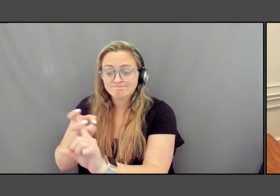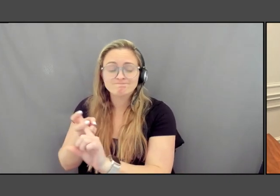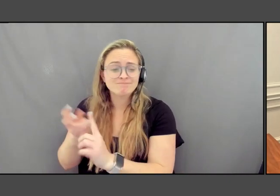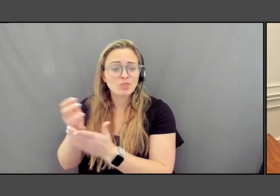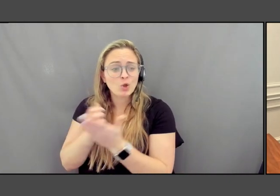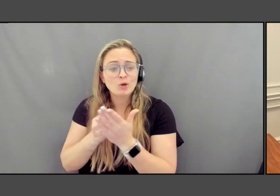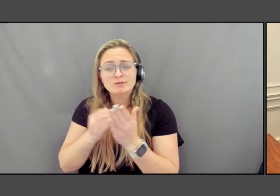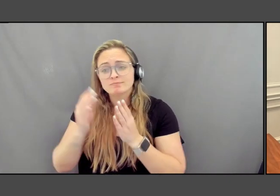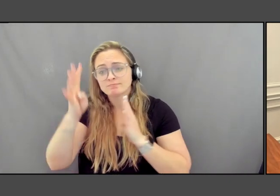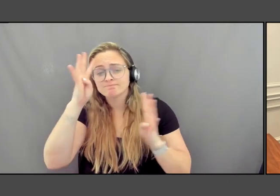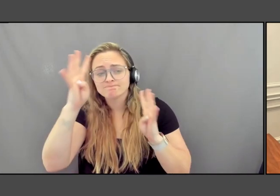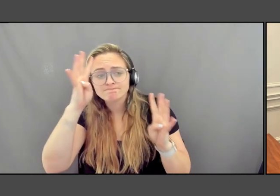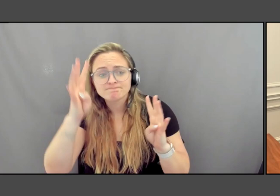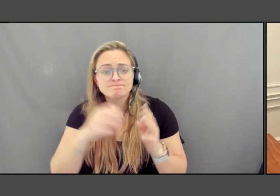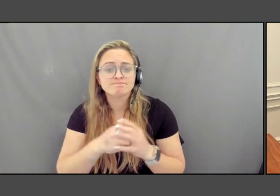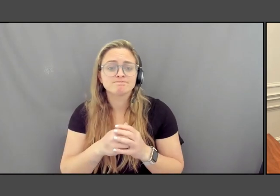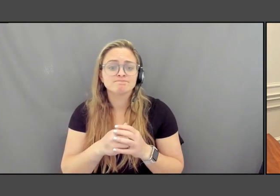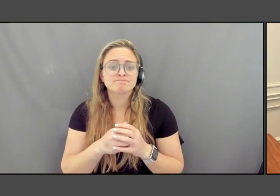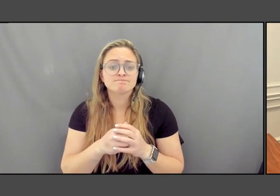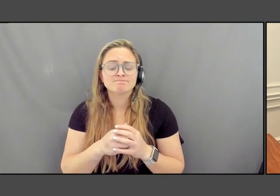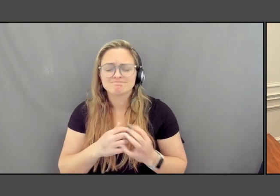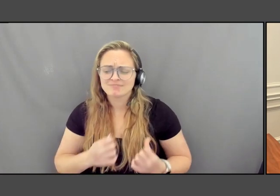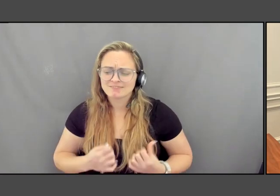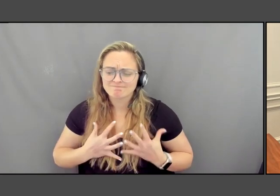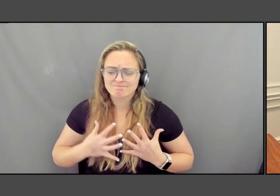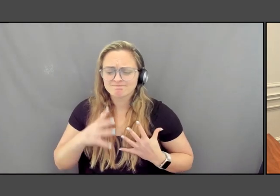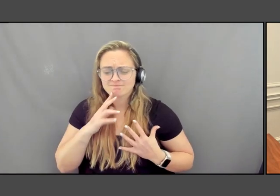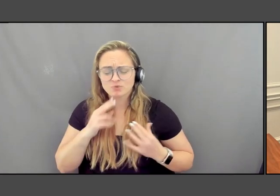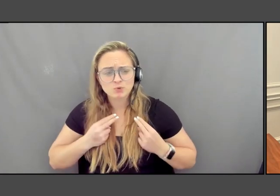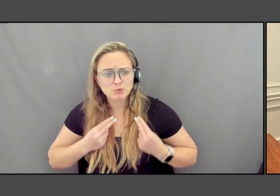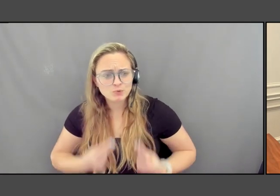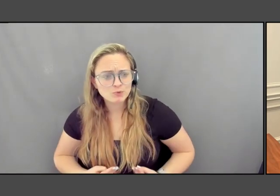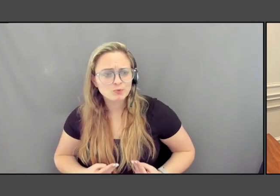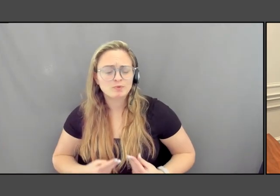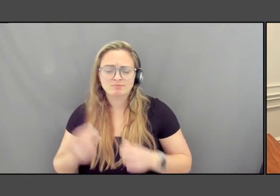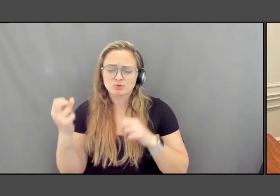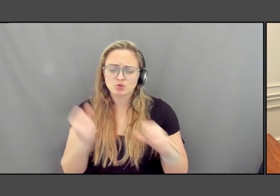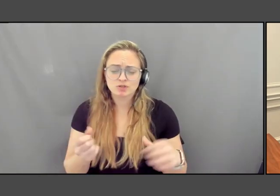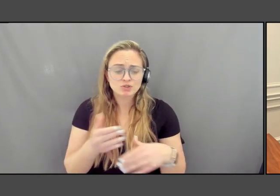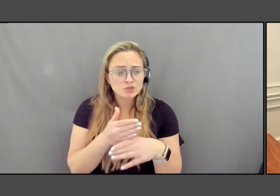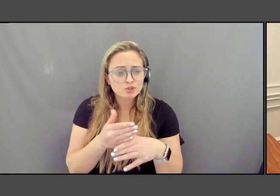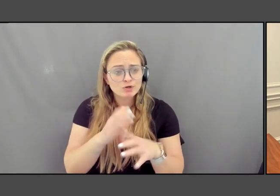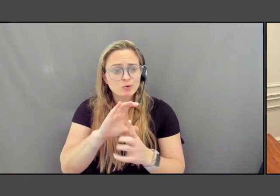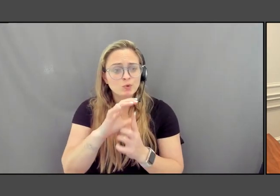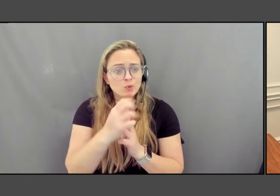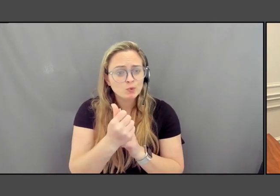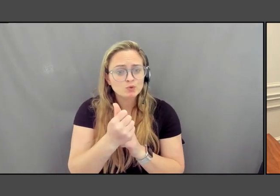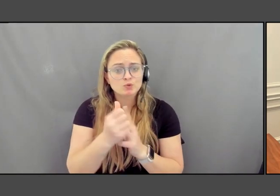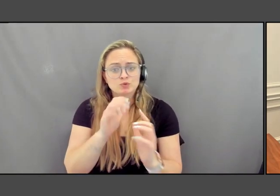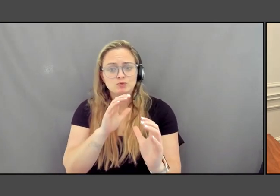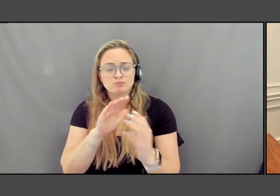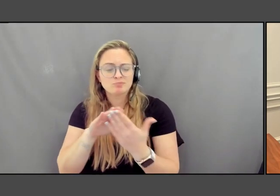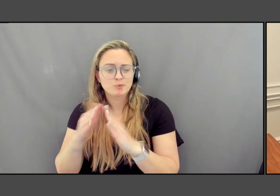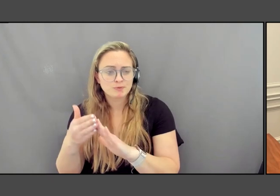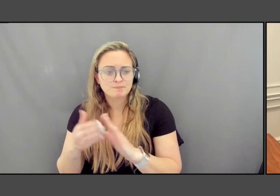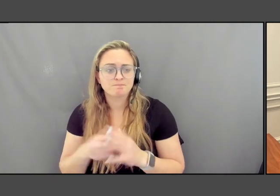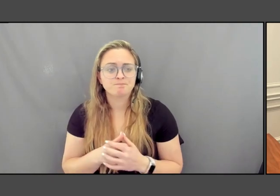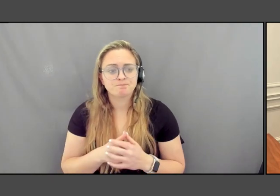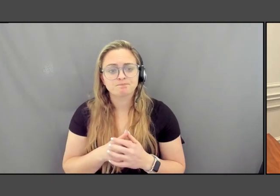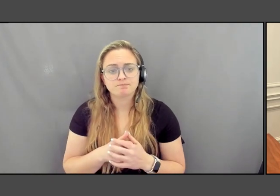the insights of the humanities and the strengths of our shared cultures and communities, and what it means, understanding